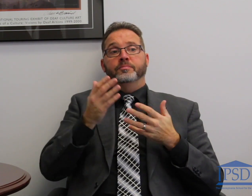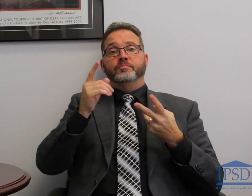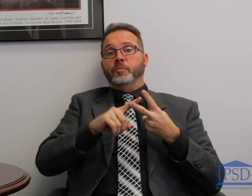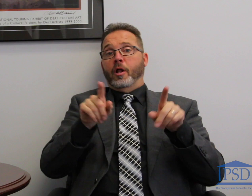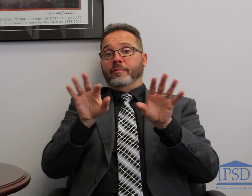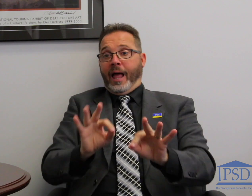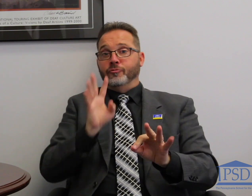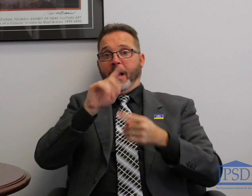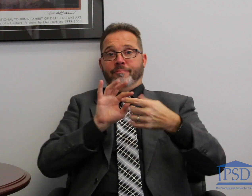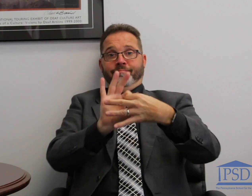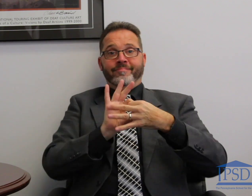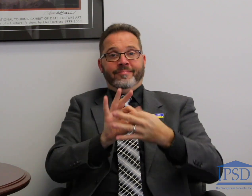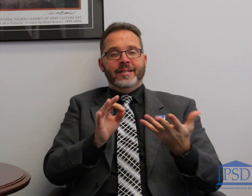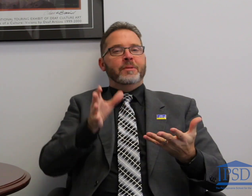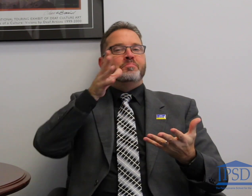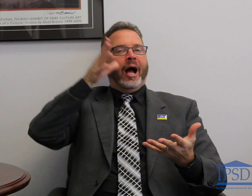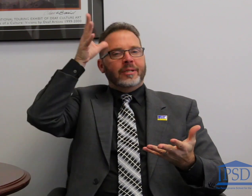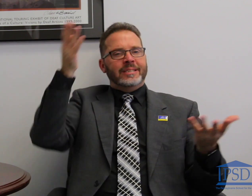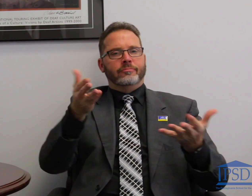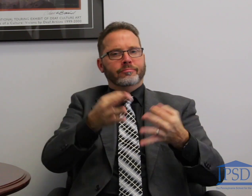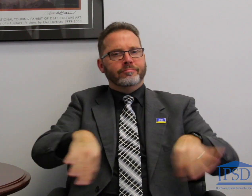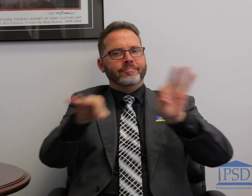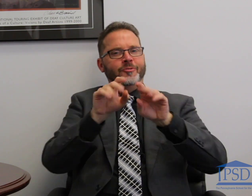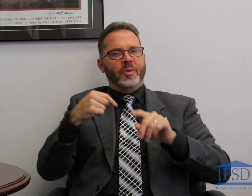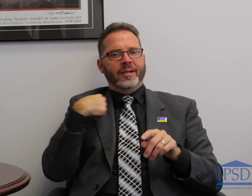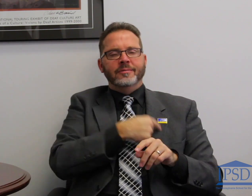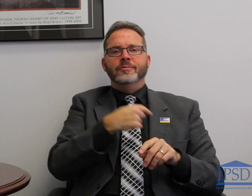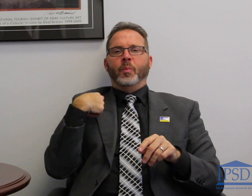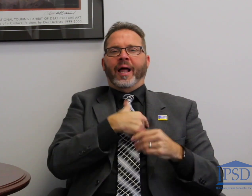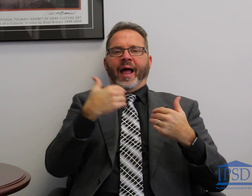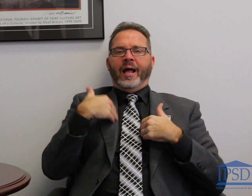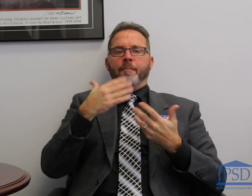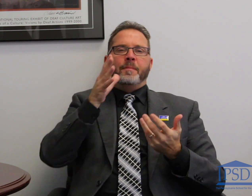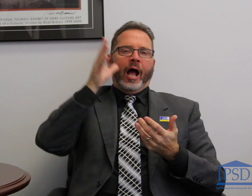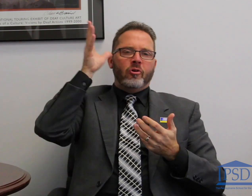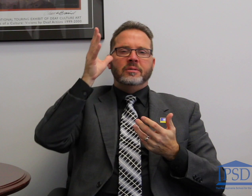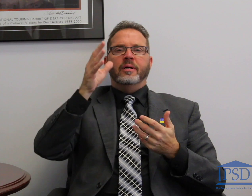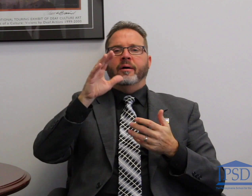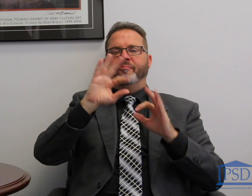The next update I have for you is about our parents. We host a